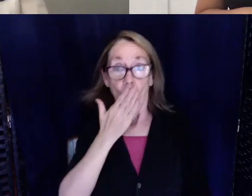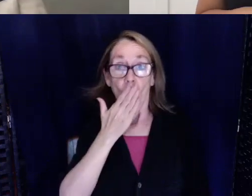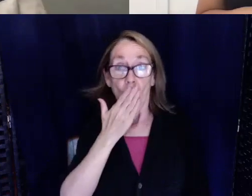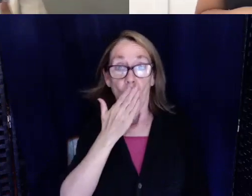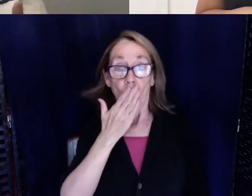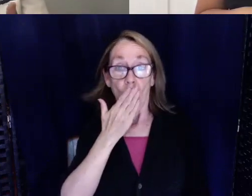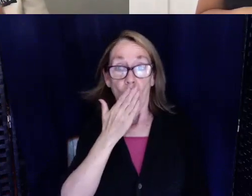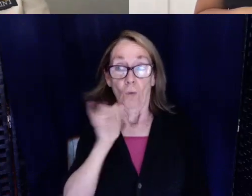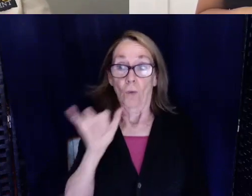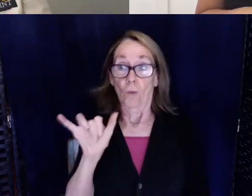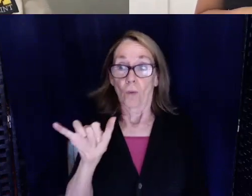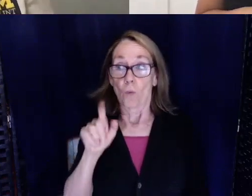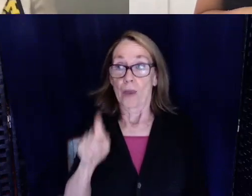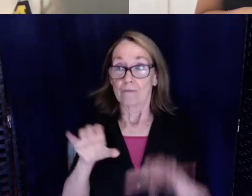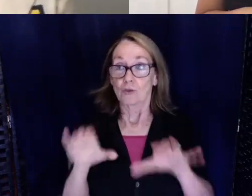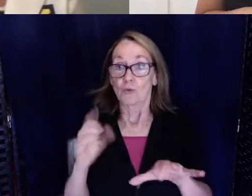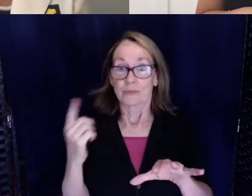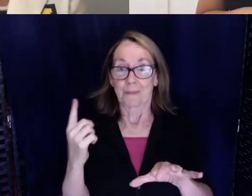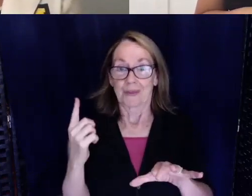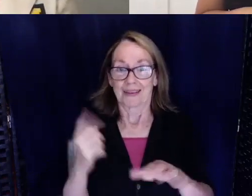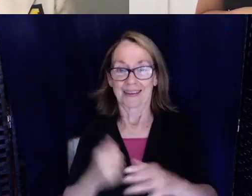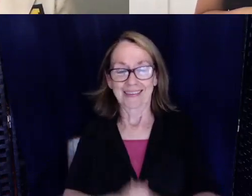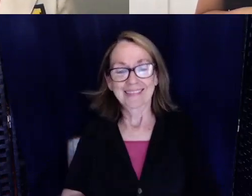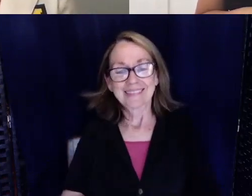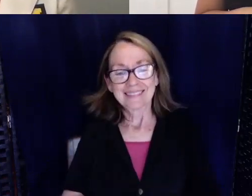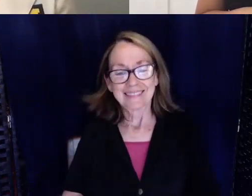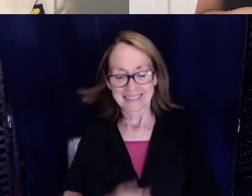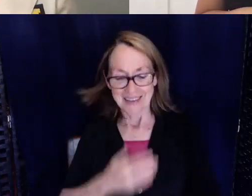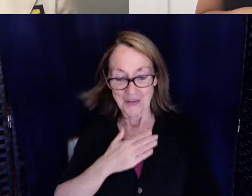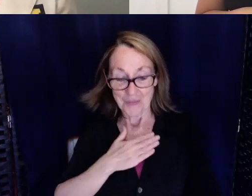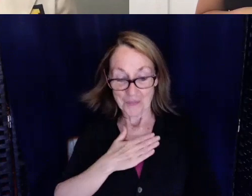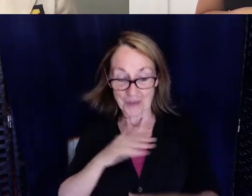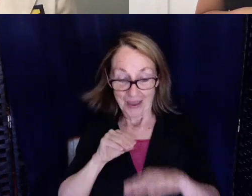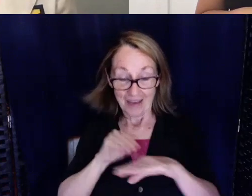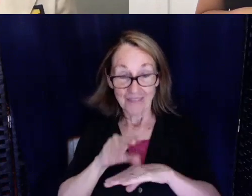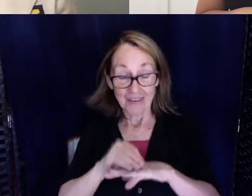we got to do something. My advice to everybody that's deaf or hard of